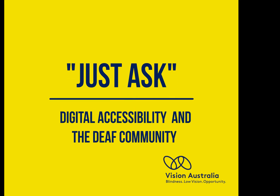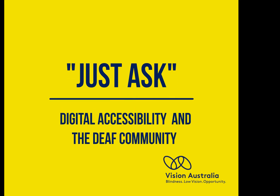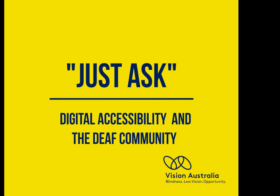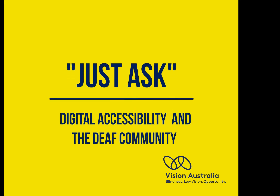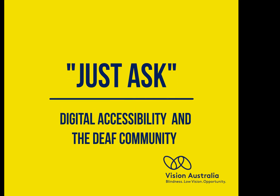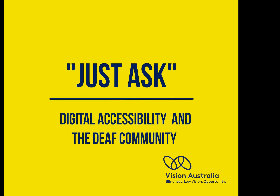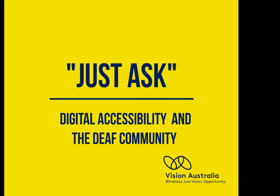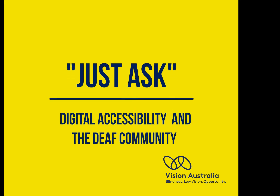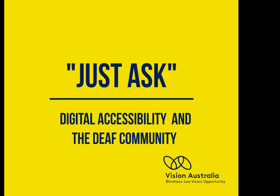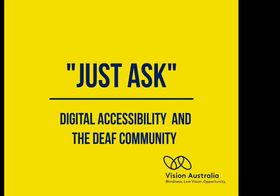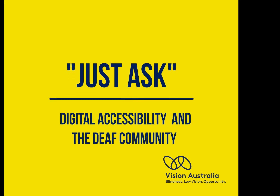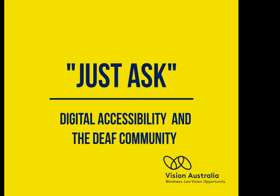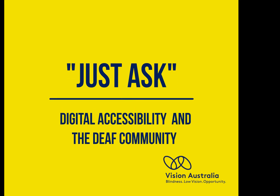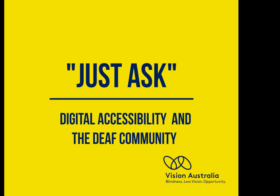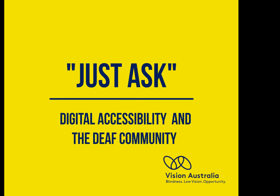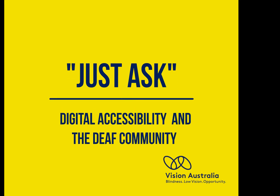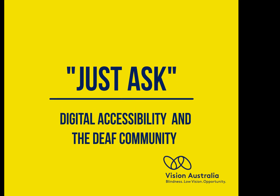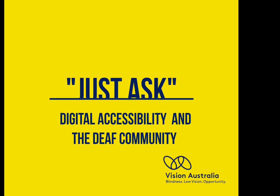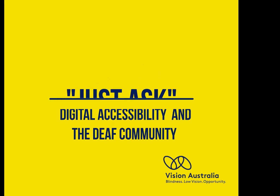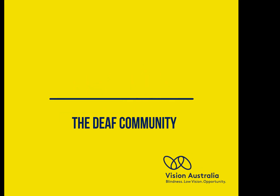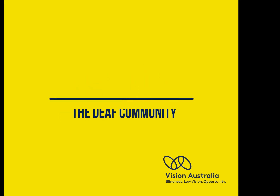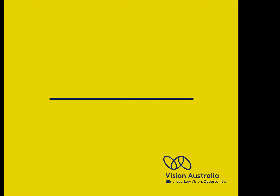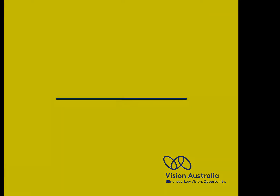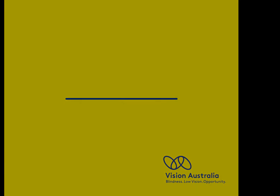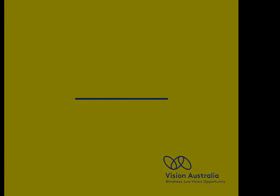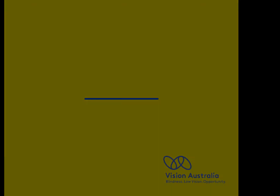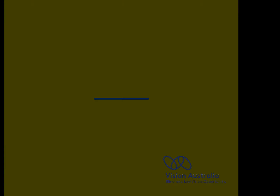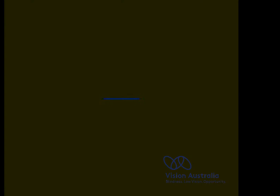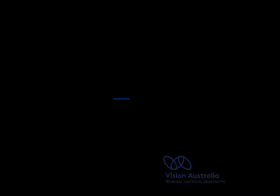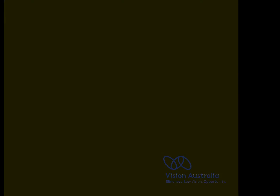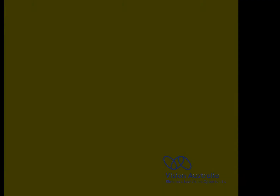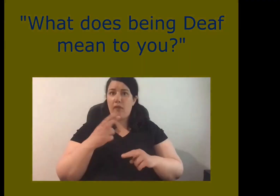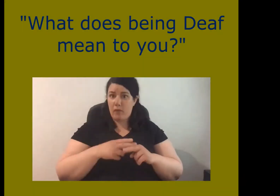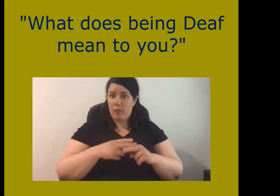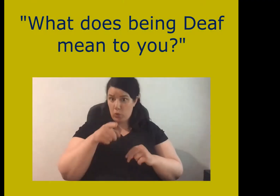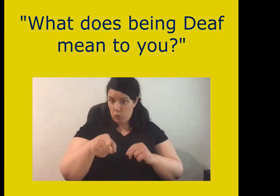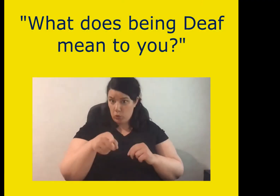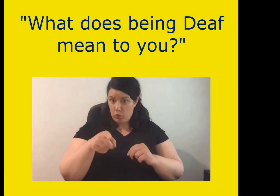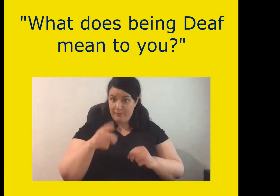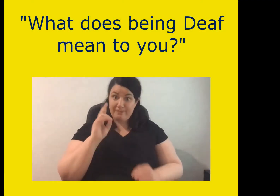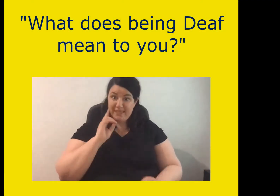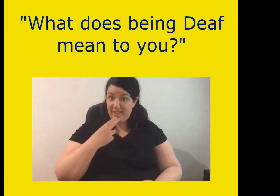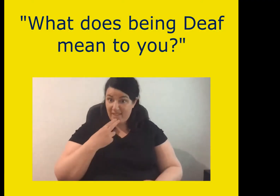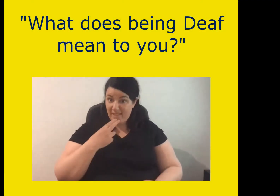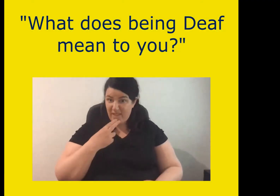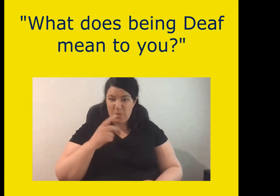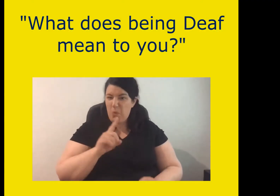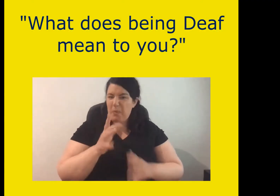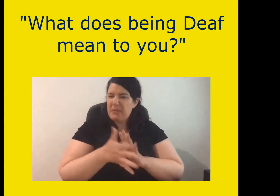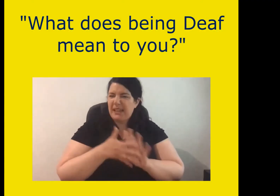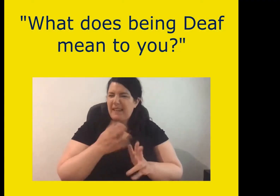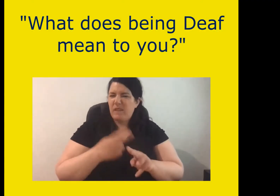Just Ask - Digital Accessibility and the Deaf Community